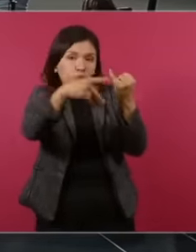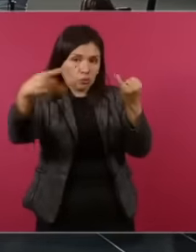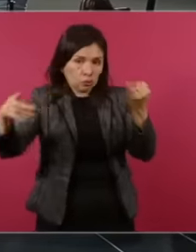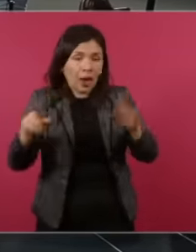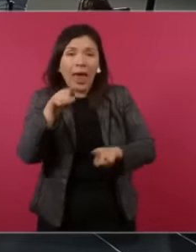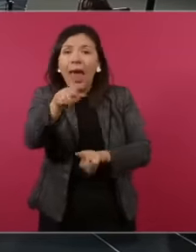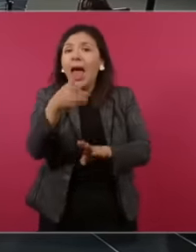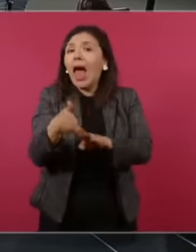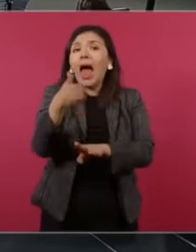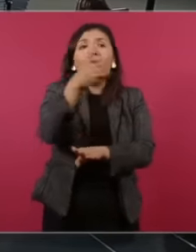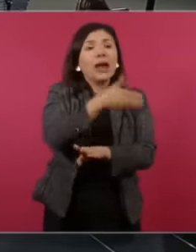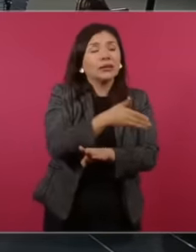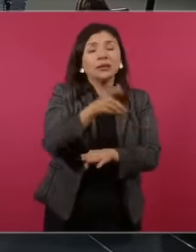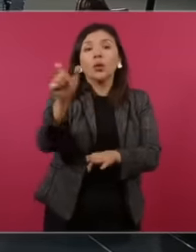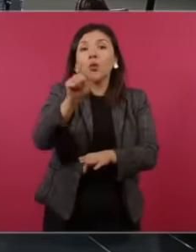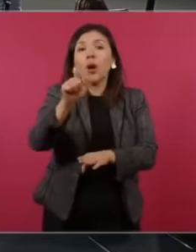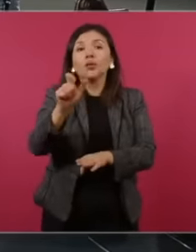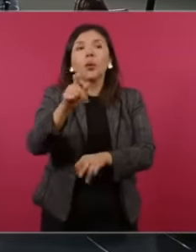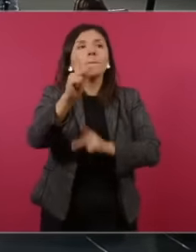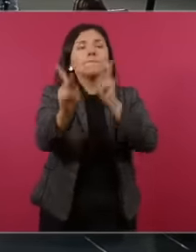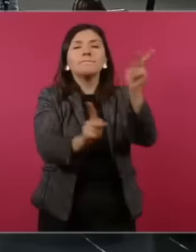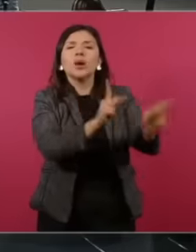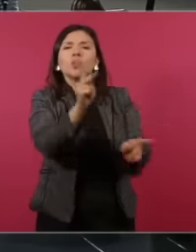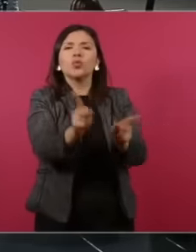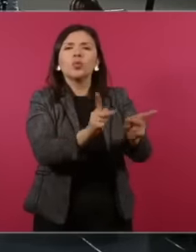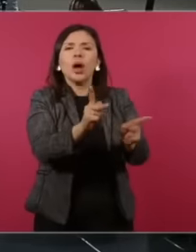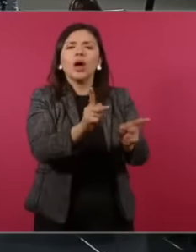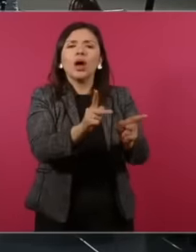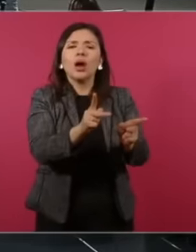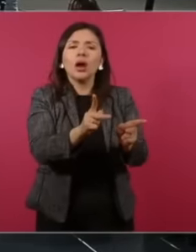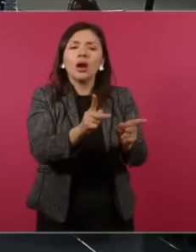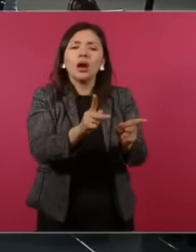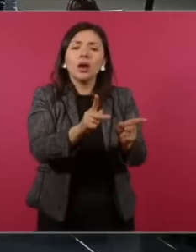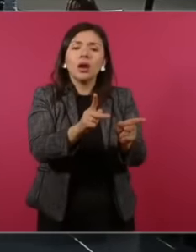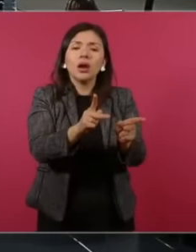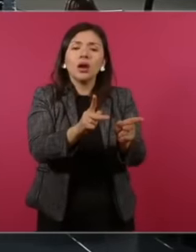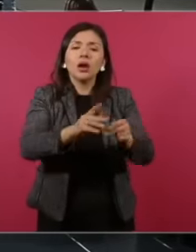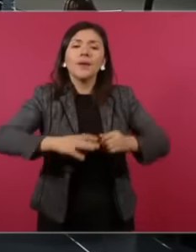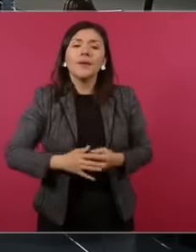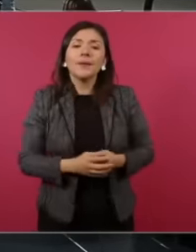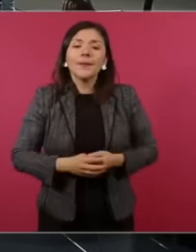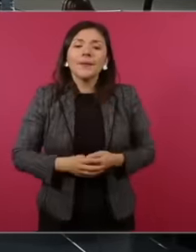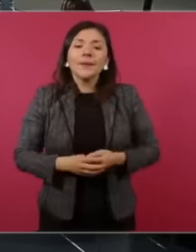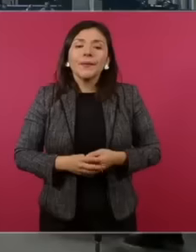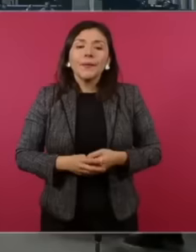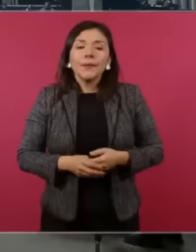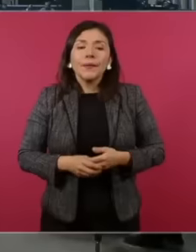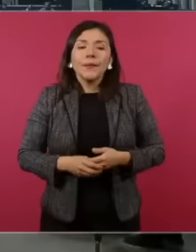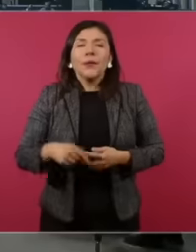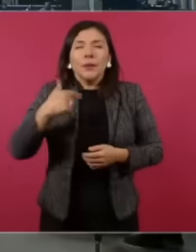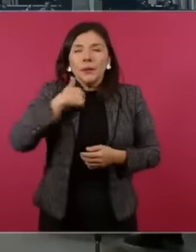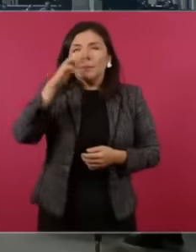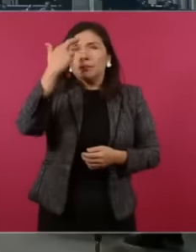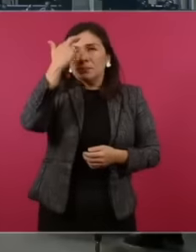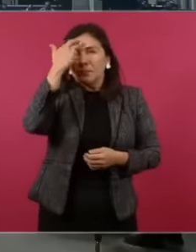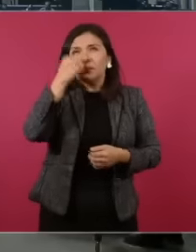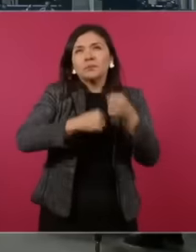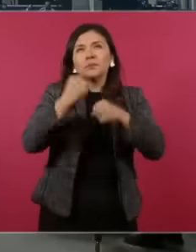before when they asked you when when I remember you from 2006 I remember that